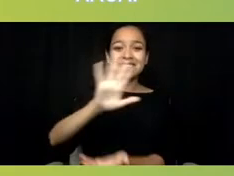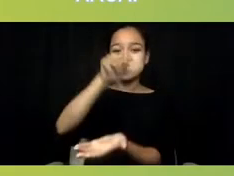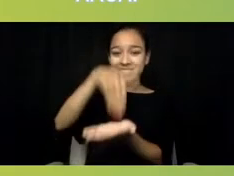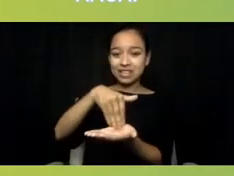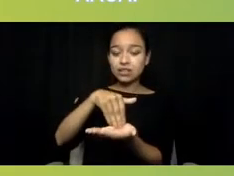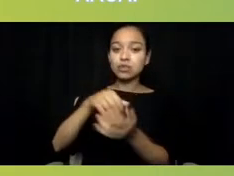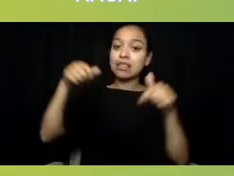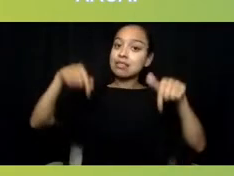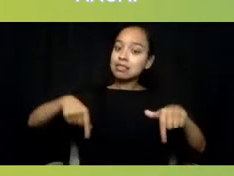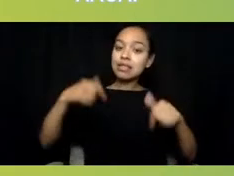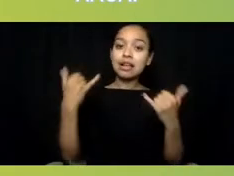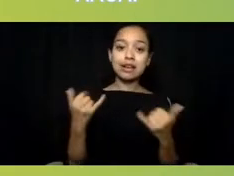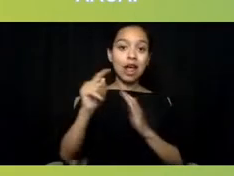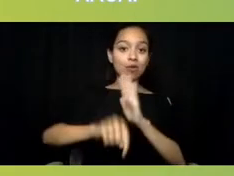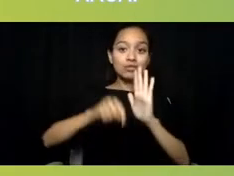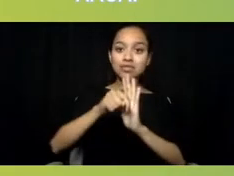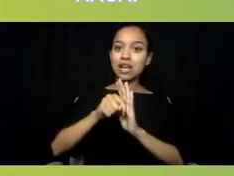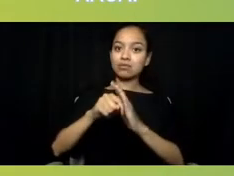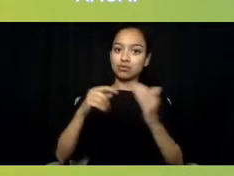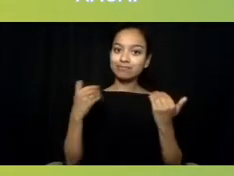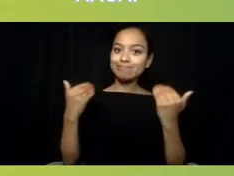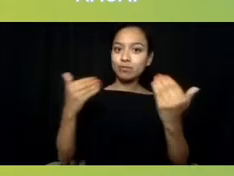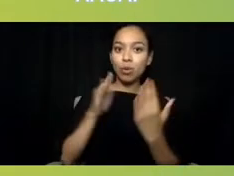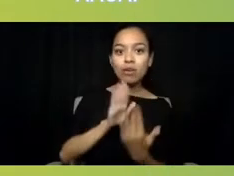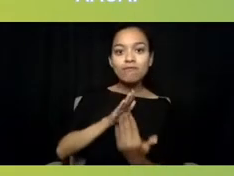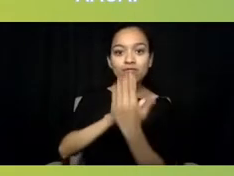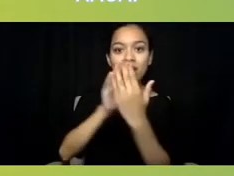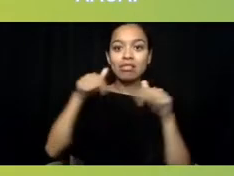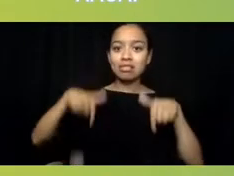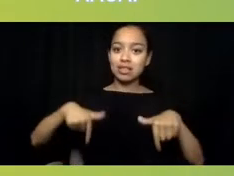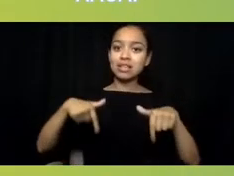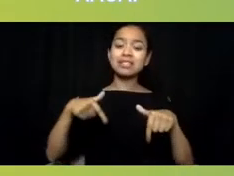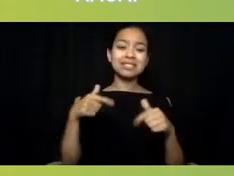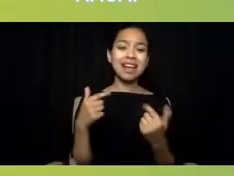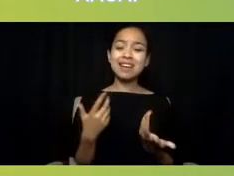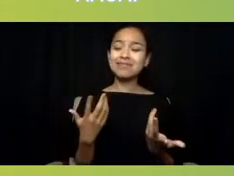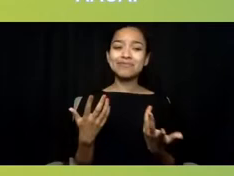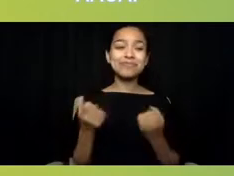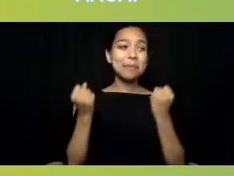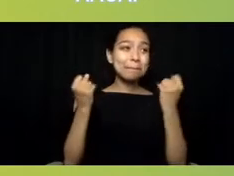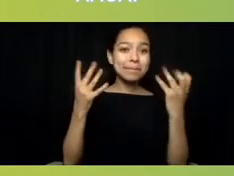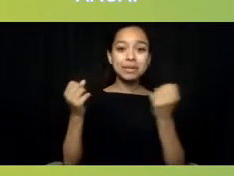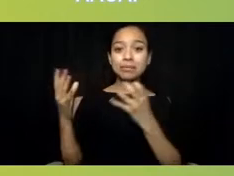because I can't tell you the number of times that we've all experienced these terrible tragedies